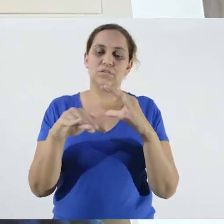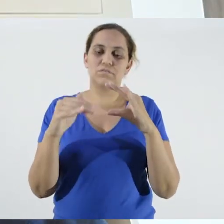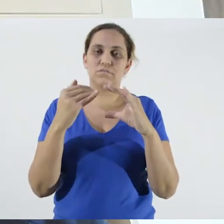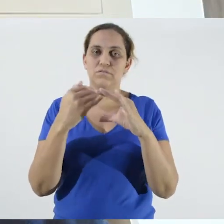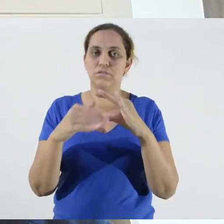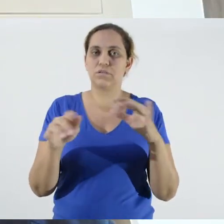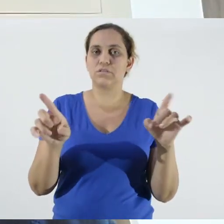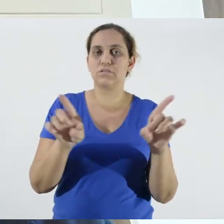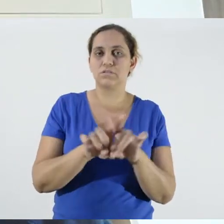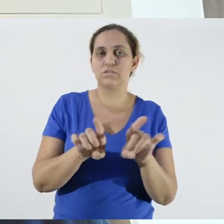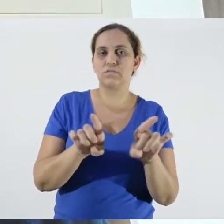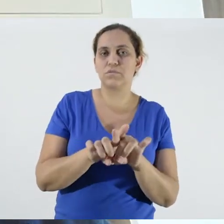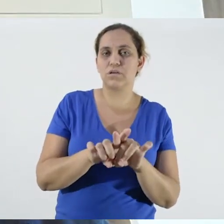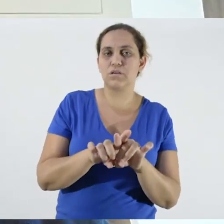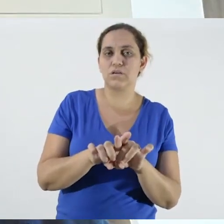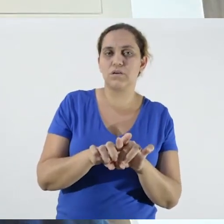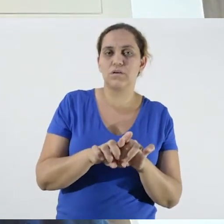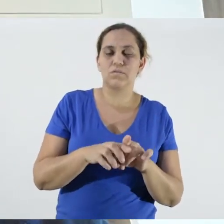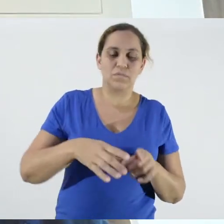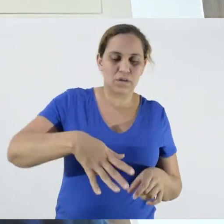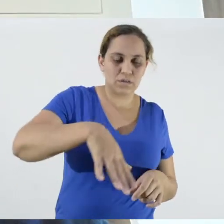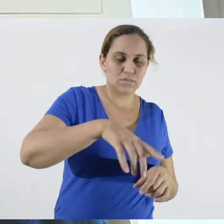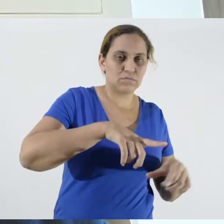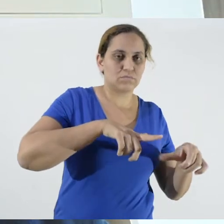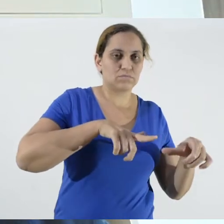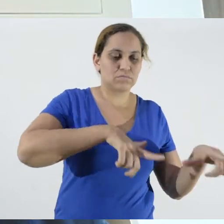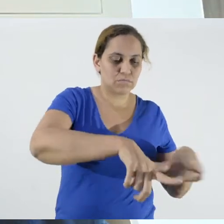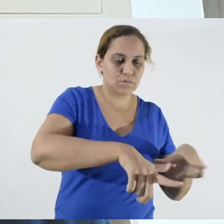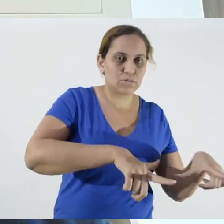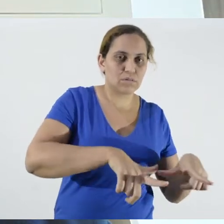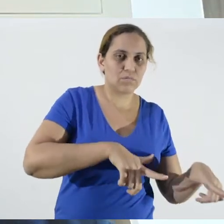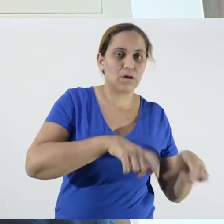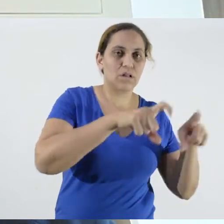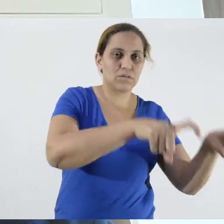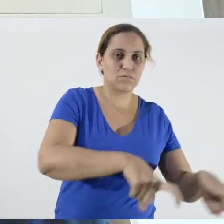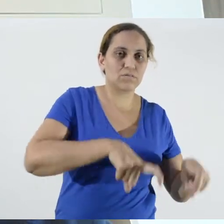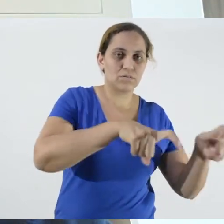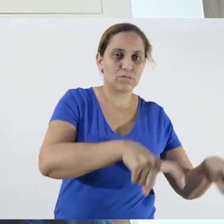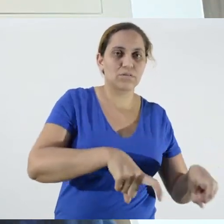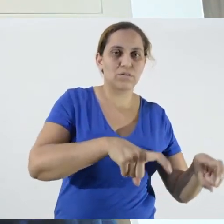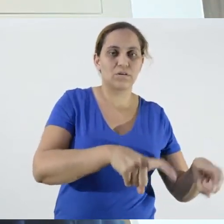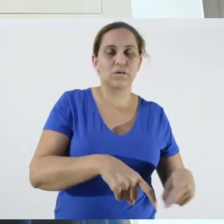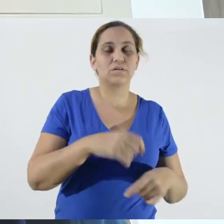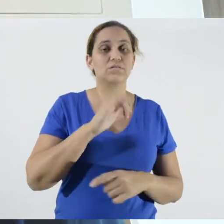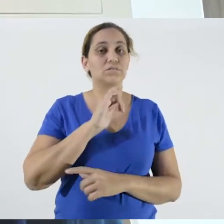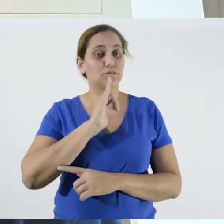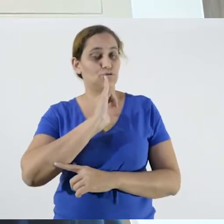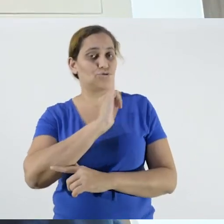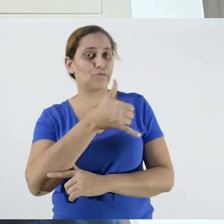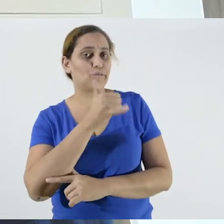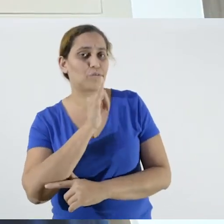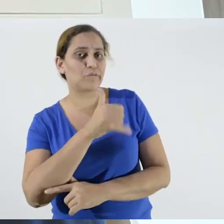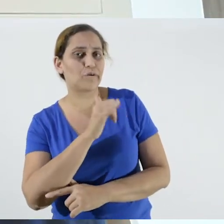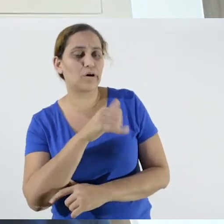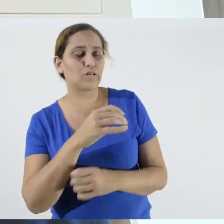be sent to rural producers. We call these messages Report